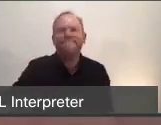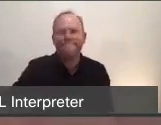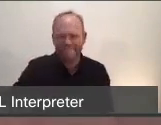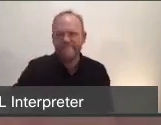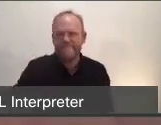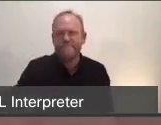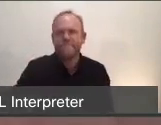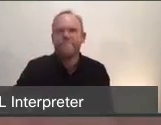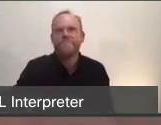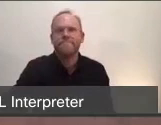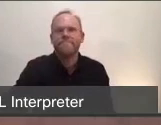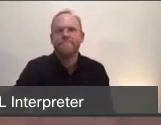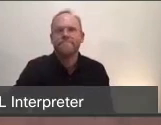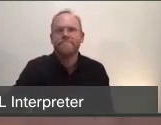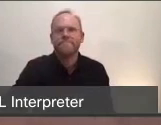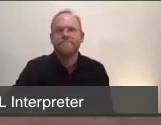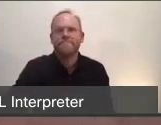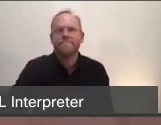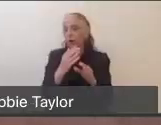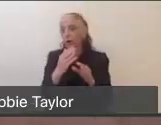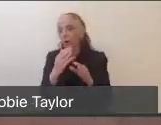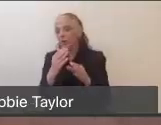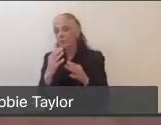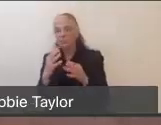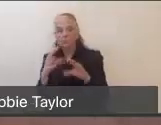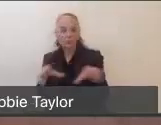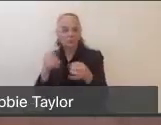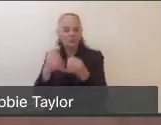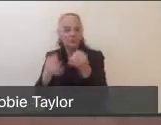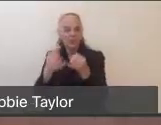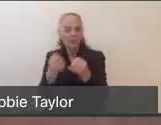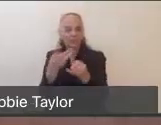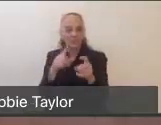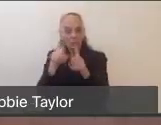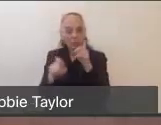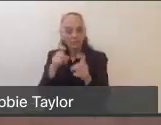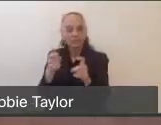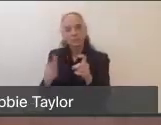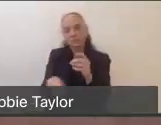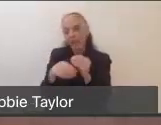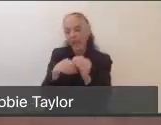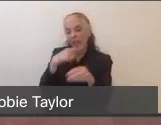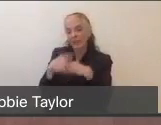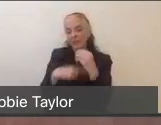before I move on to wrapping up our final questions. (Dustin, offscreen) I'll just add something real quickly, Laine.